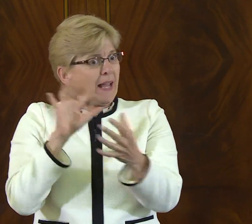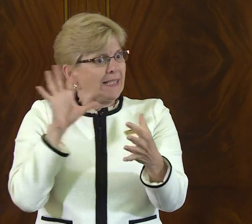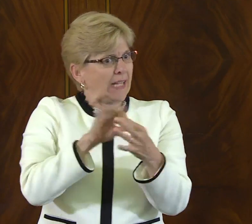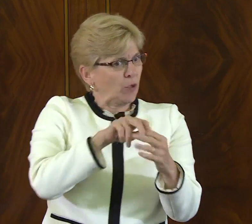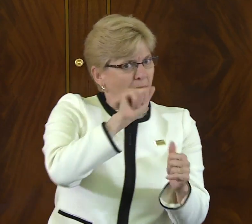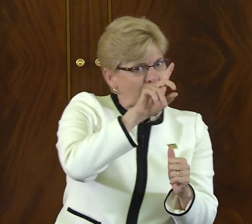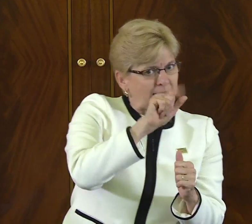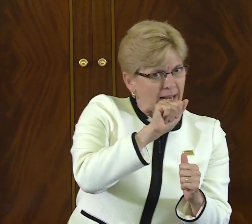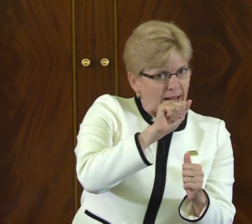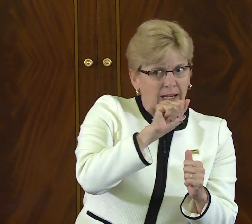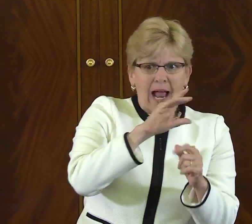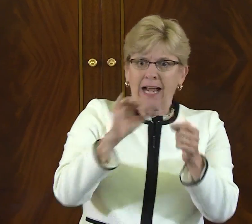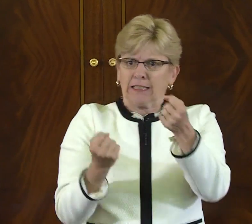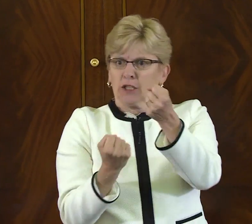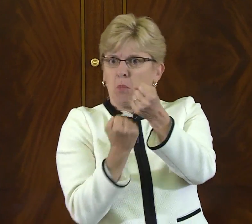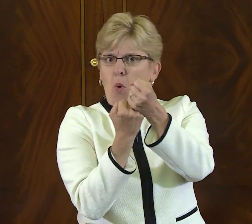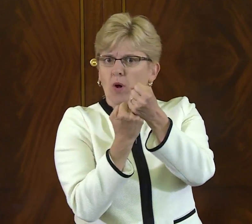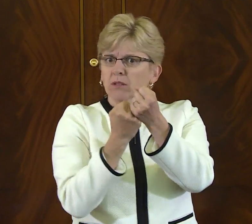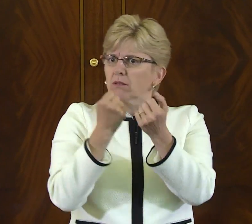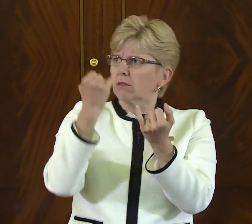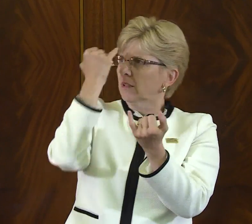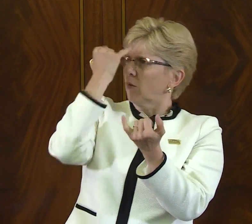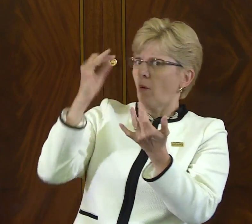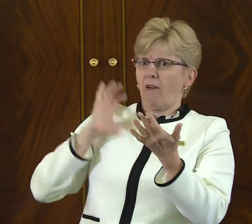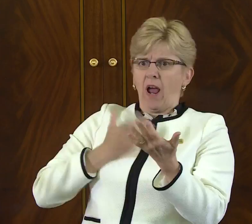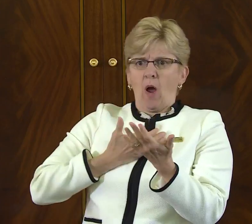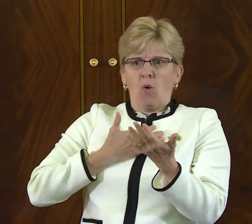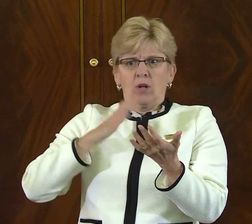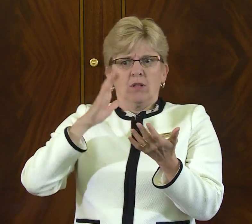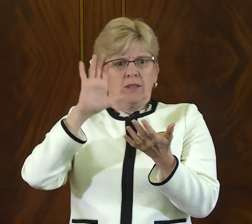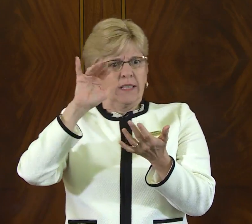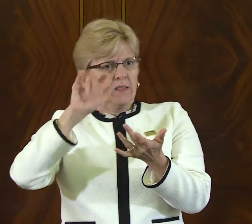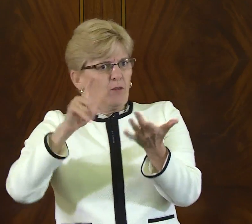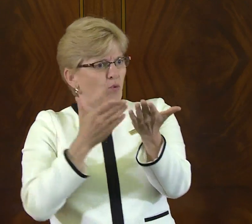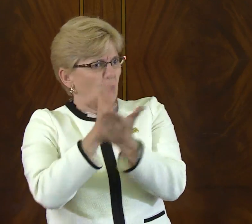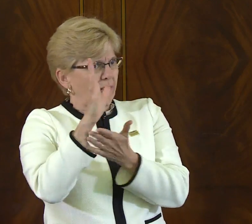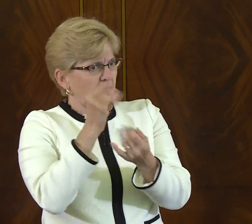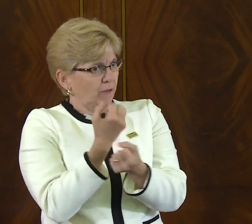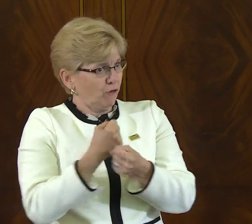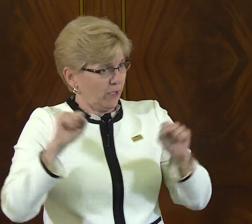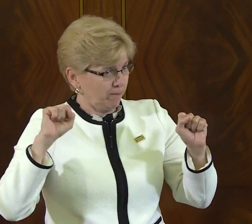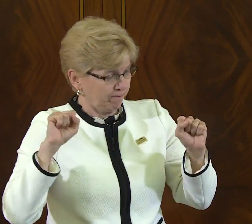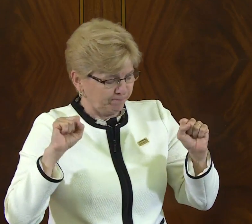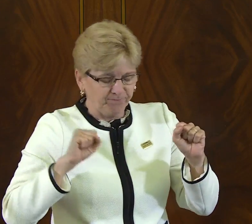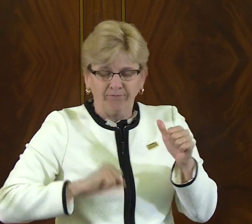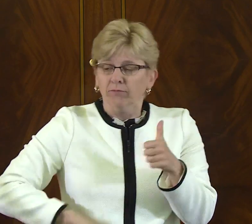and what's happened in the years since the passage of the ADA, the support that we've received, and our civil rights